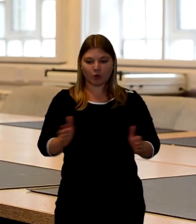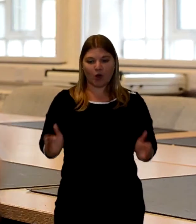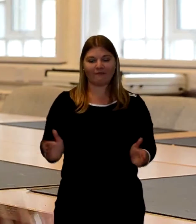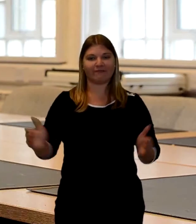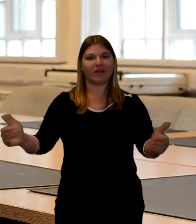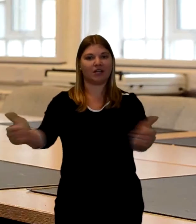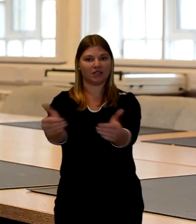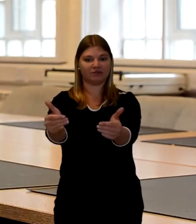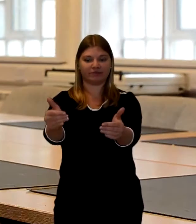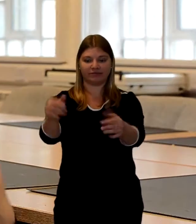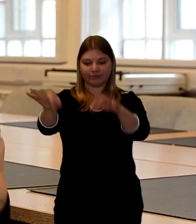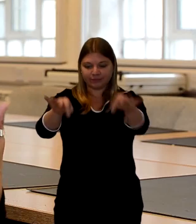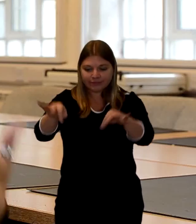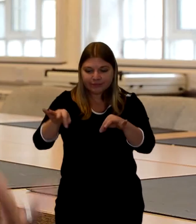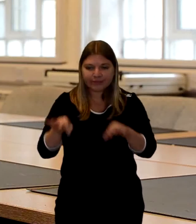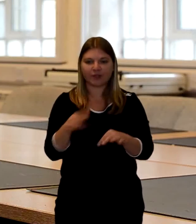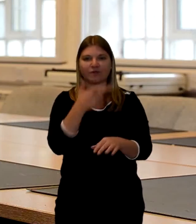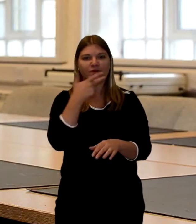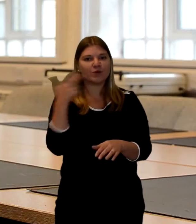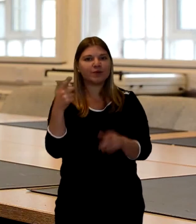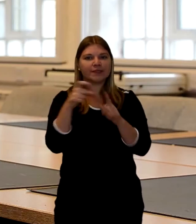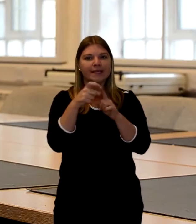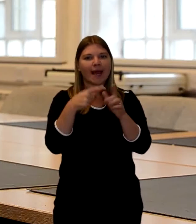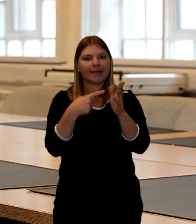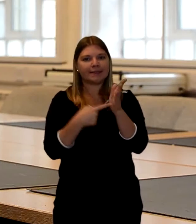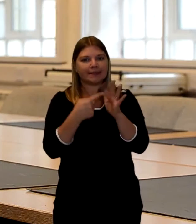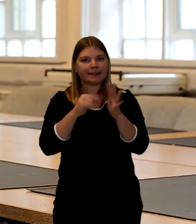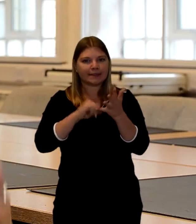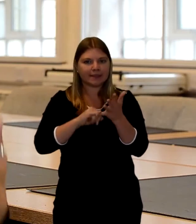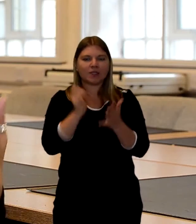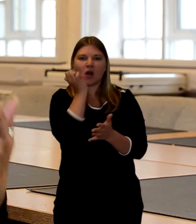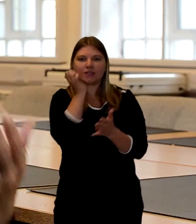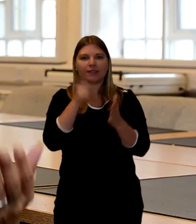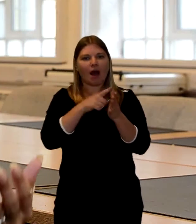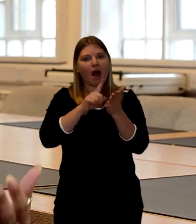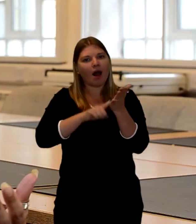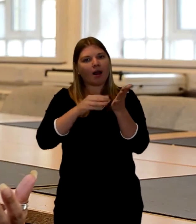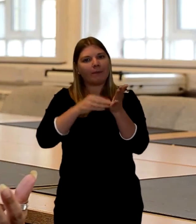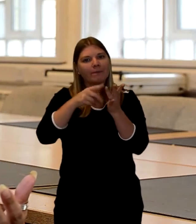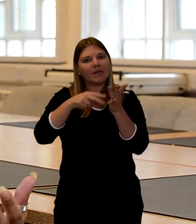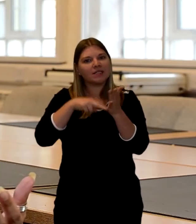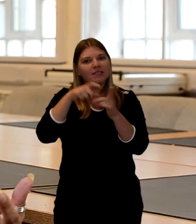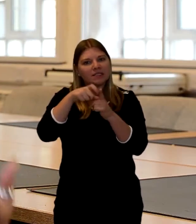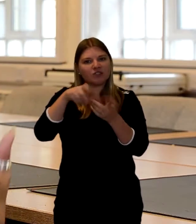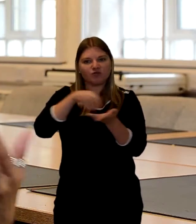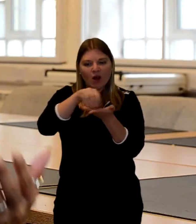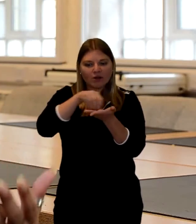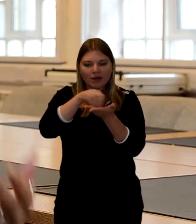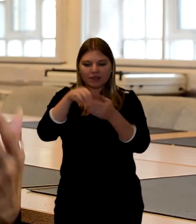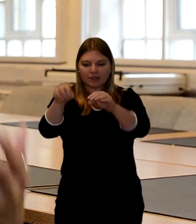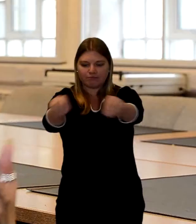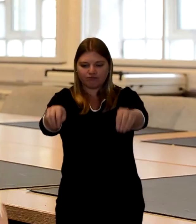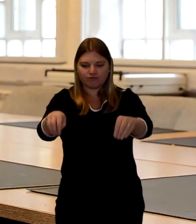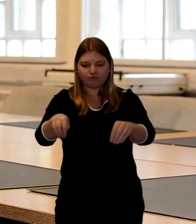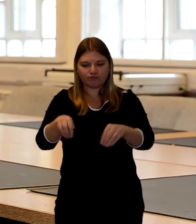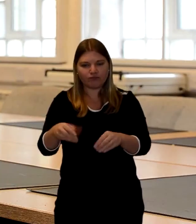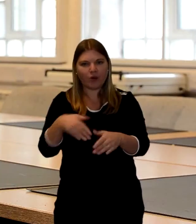dates almonds and also other kind of fresh fruits like sultanas in a coffin